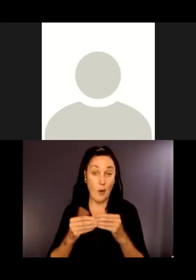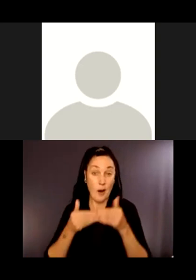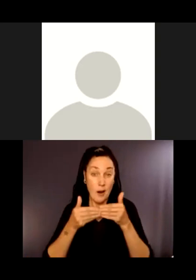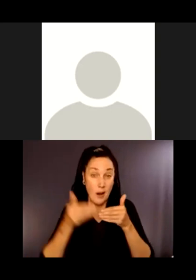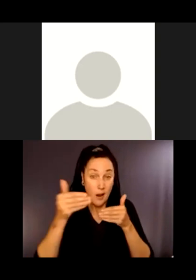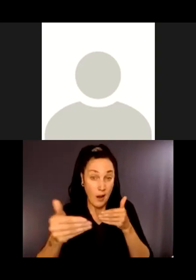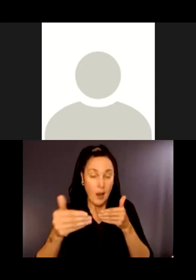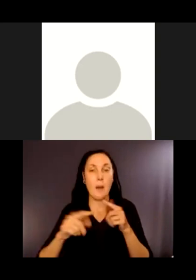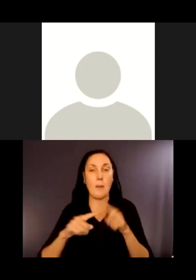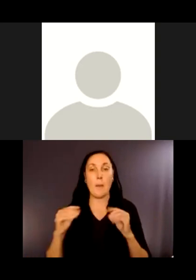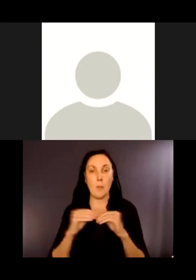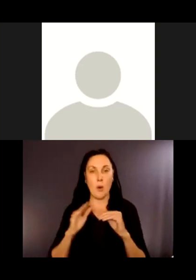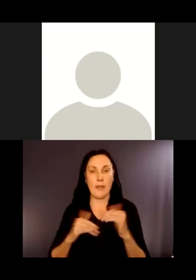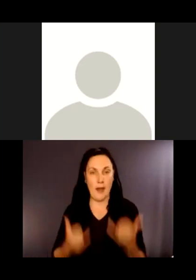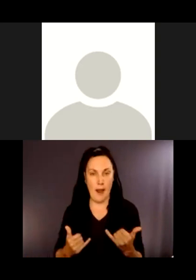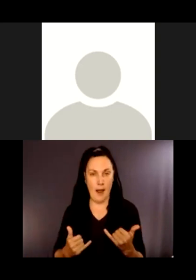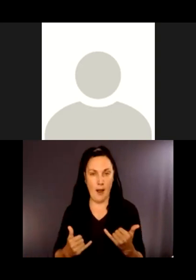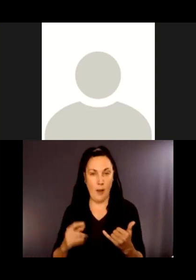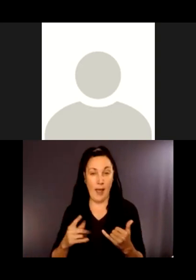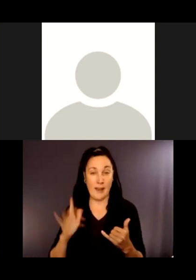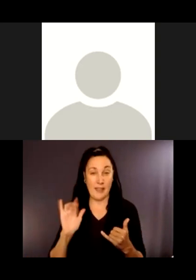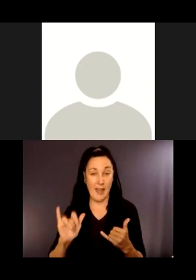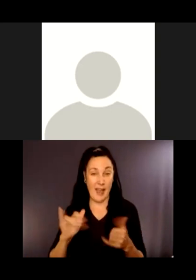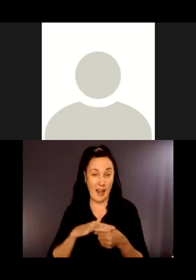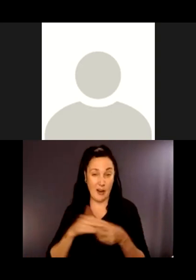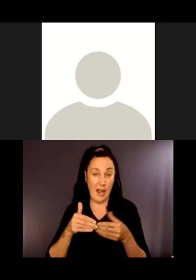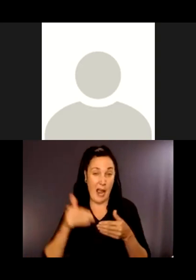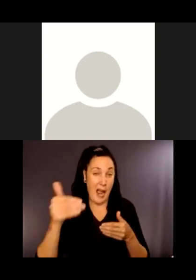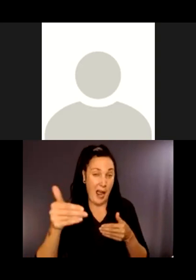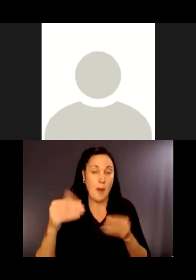it's a lot quieter.